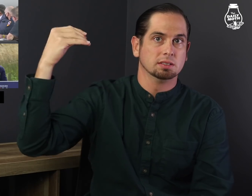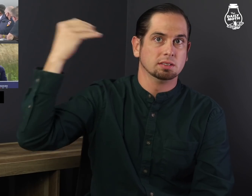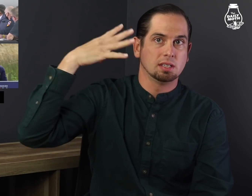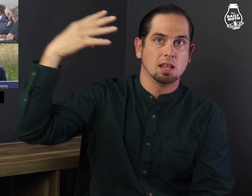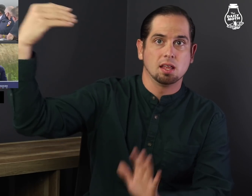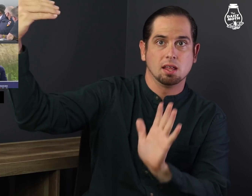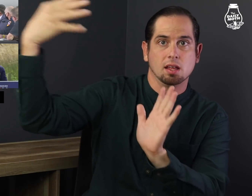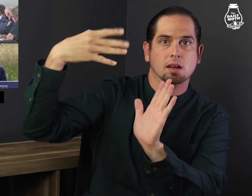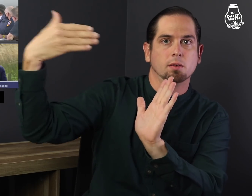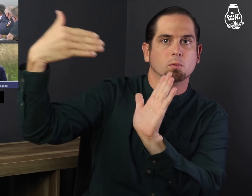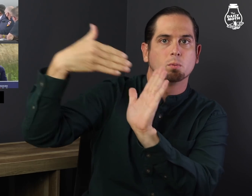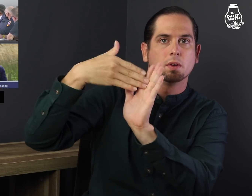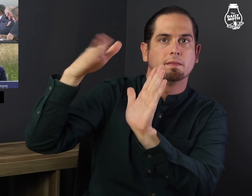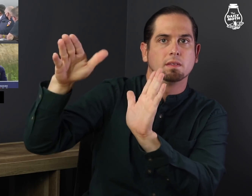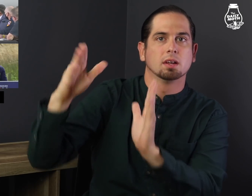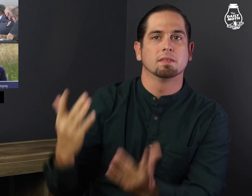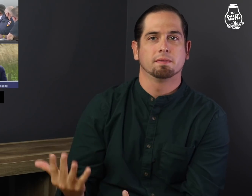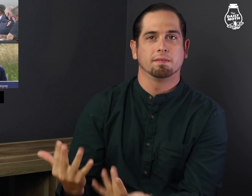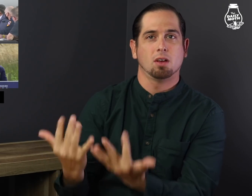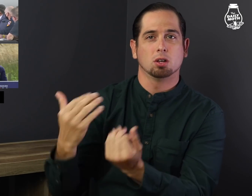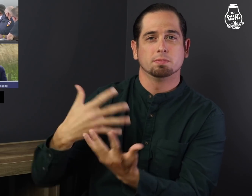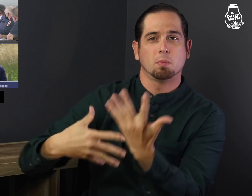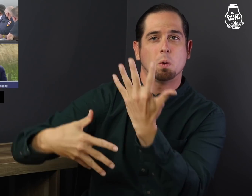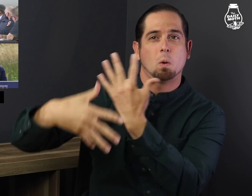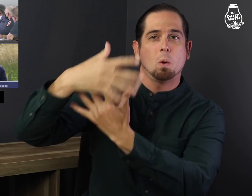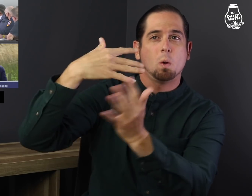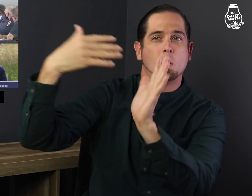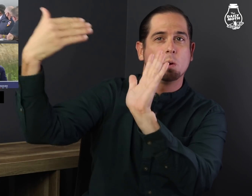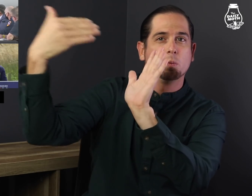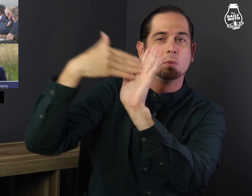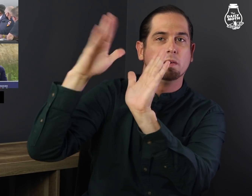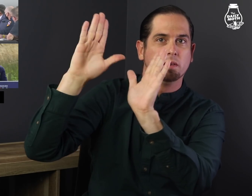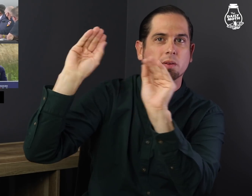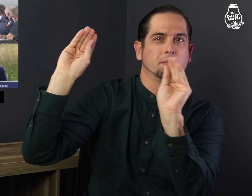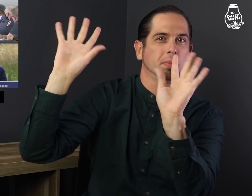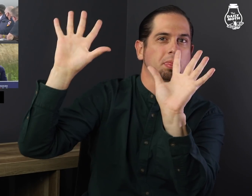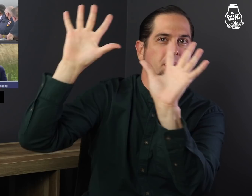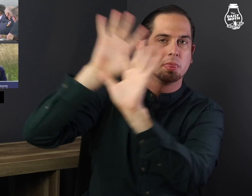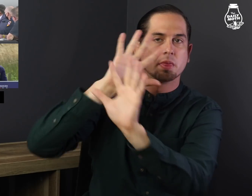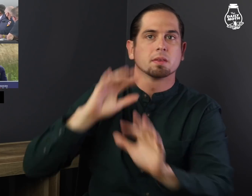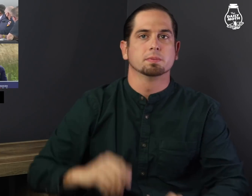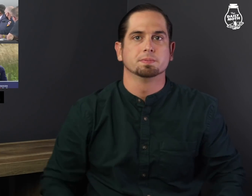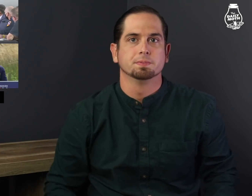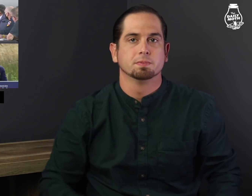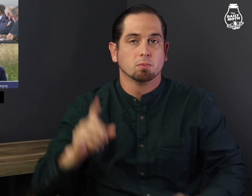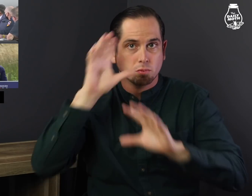the sun's reflection of the smoke.